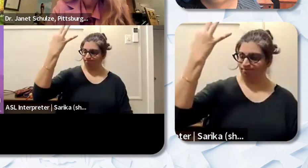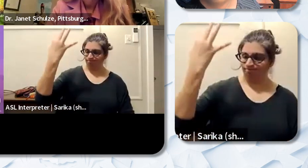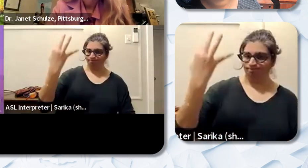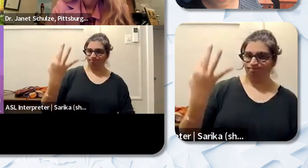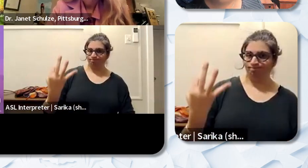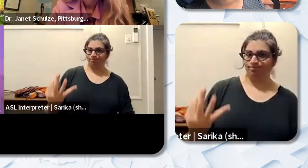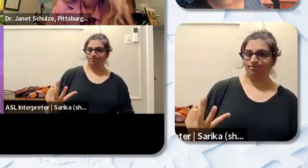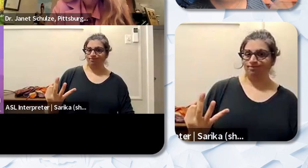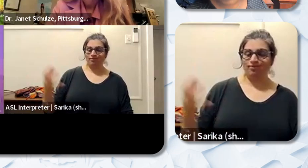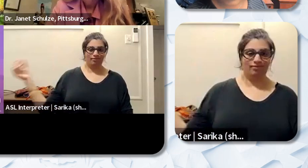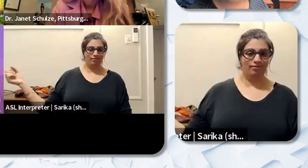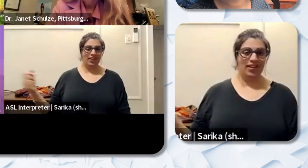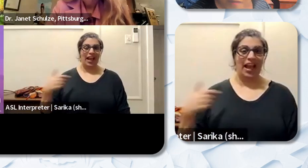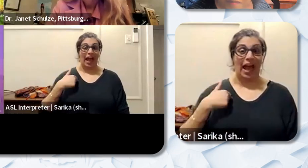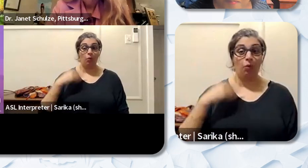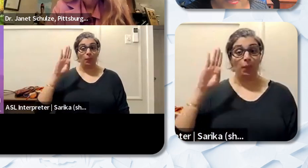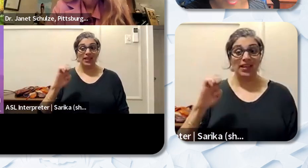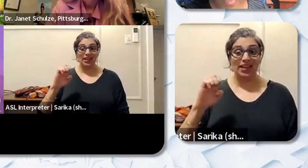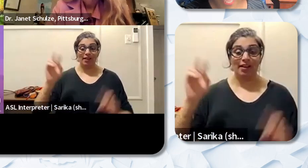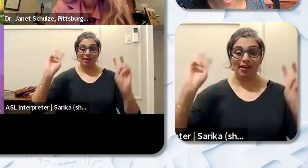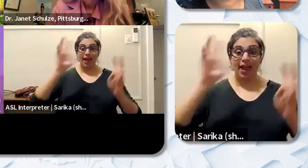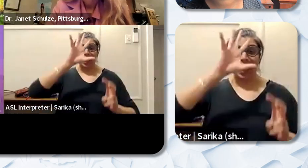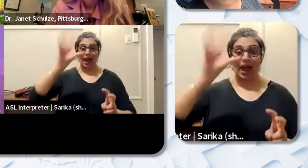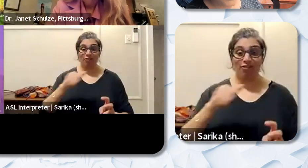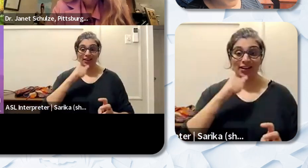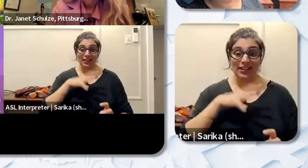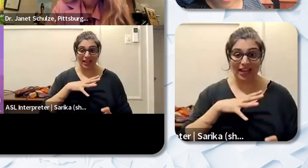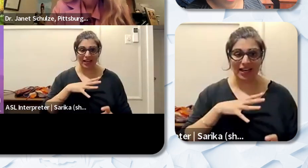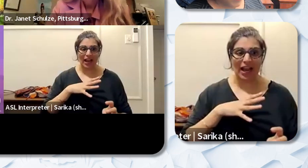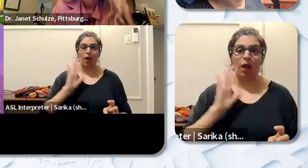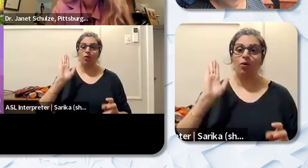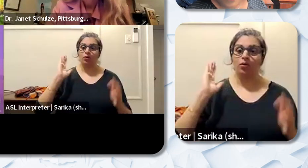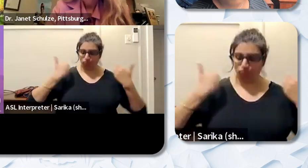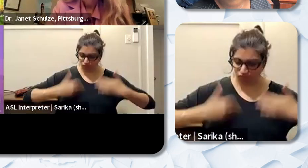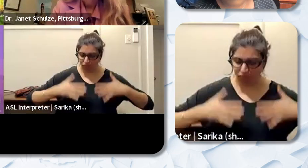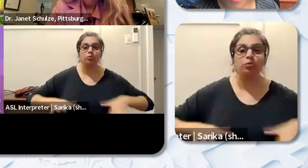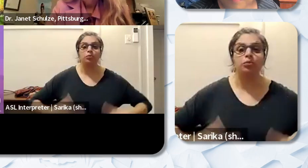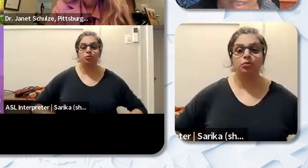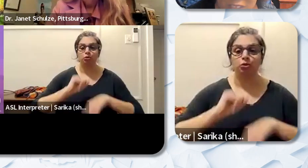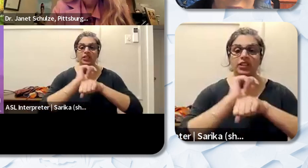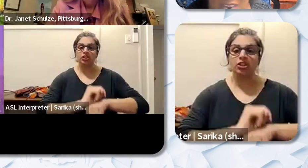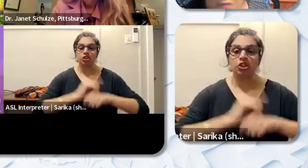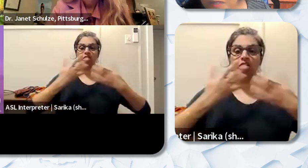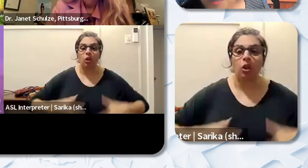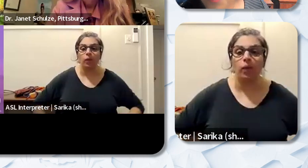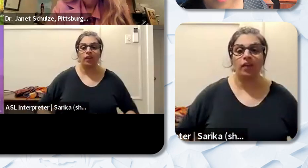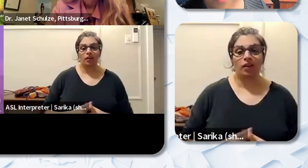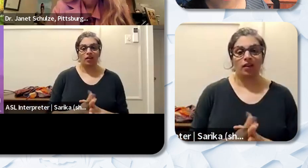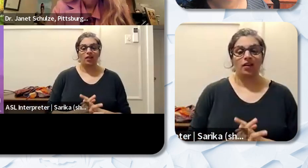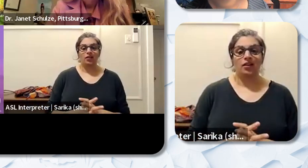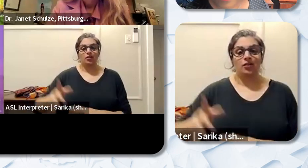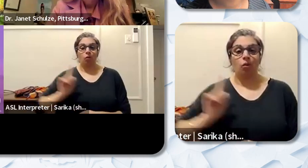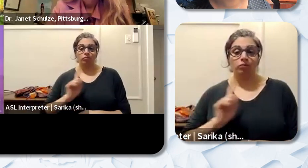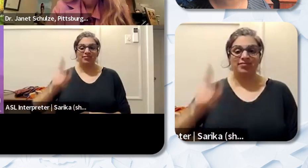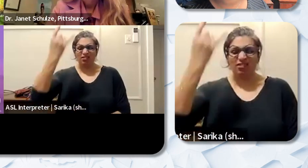lady I'll wear my African outfit. And I was always wearing my African outfit to school oh on on